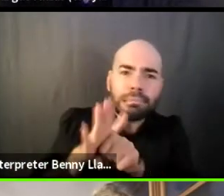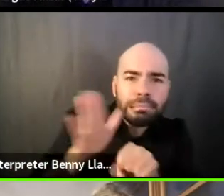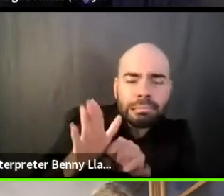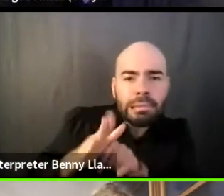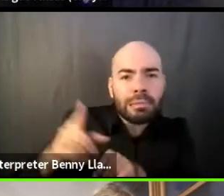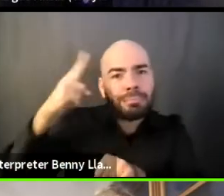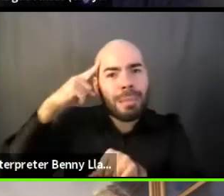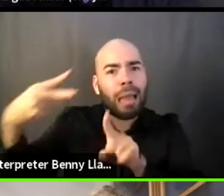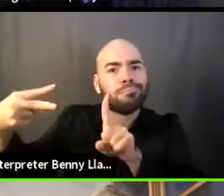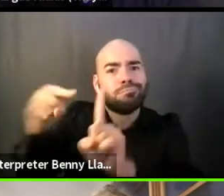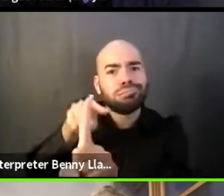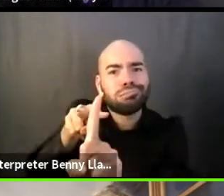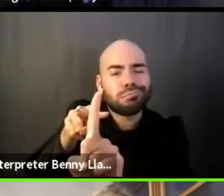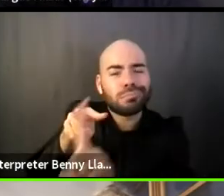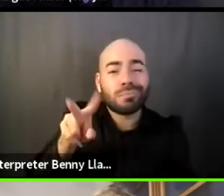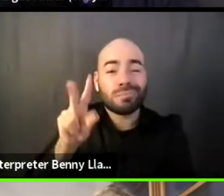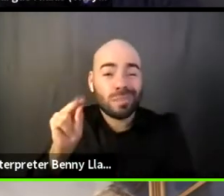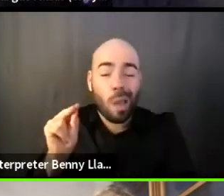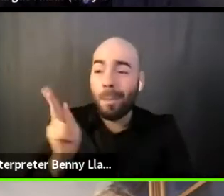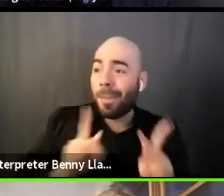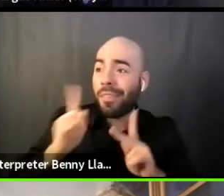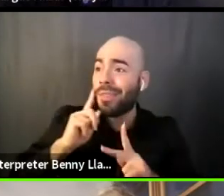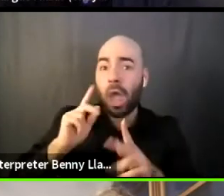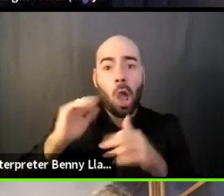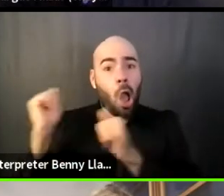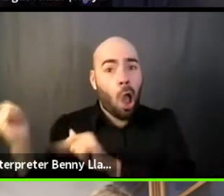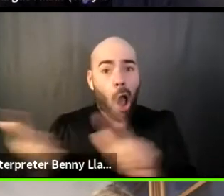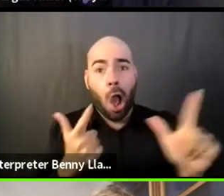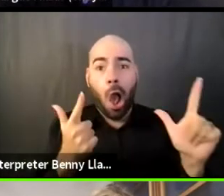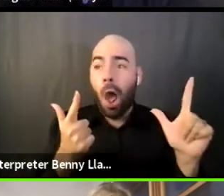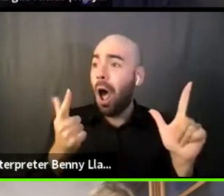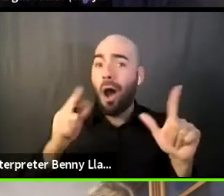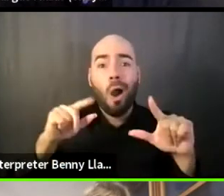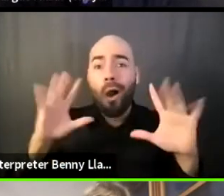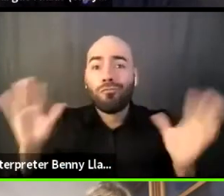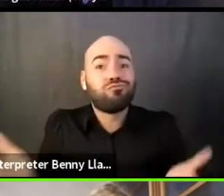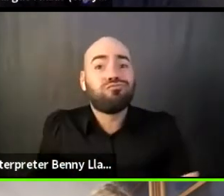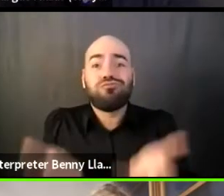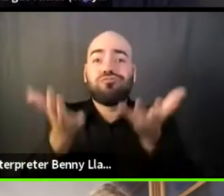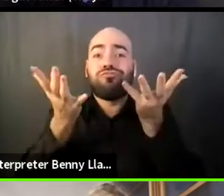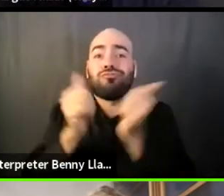that rising tide raises all ships. It's kind of like only one person can be on this ocean,